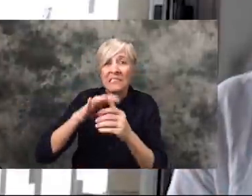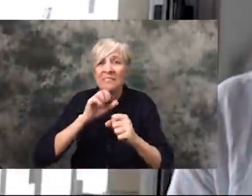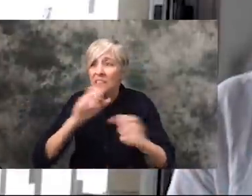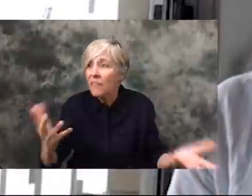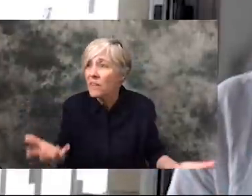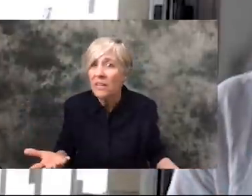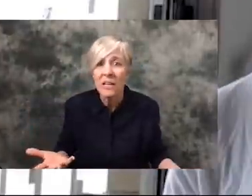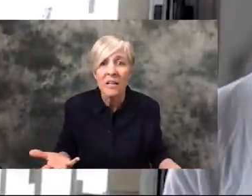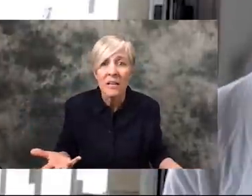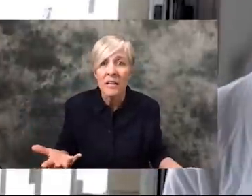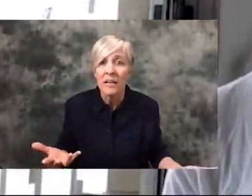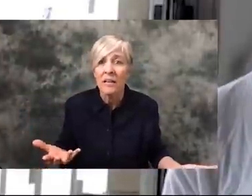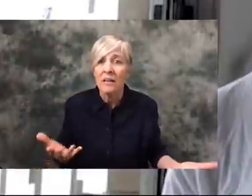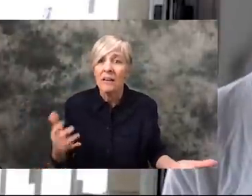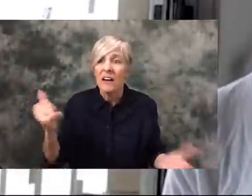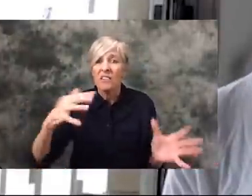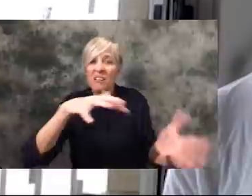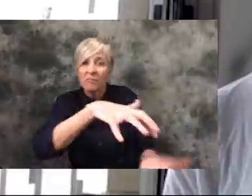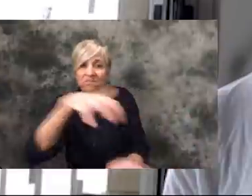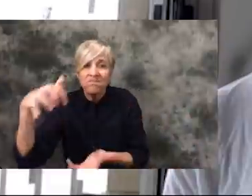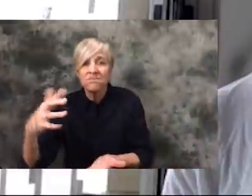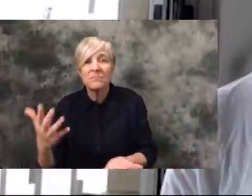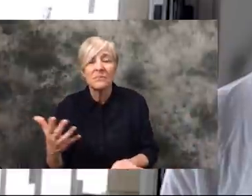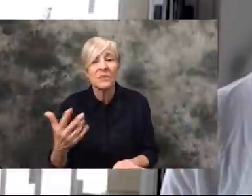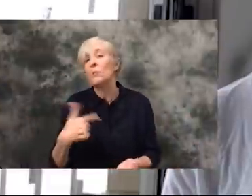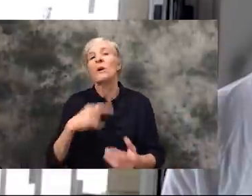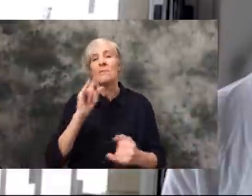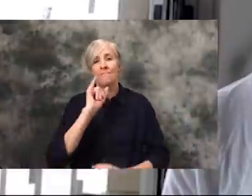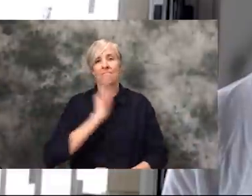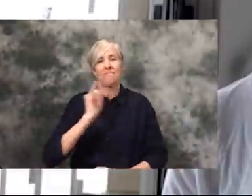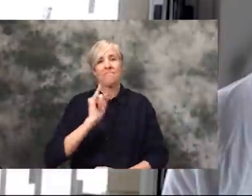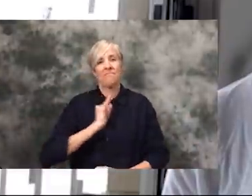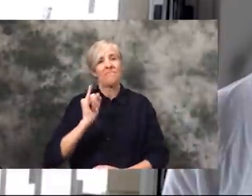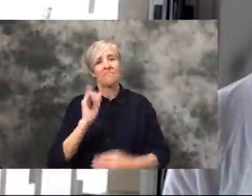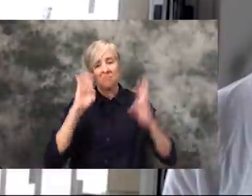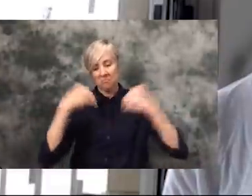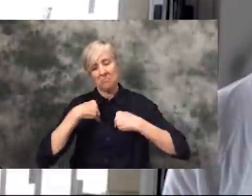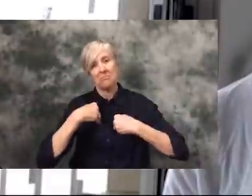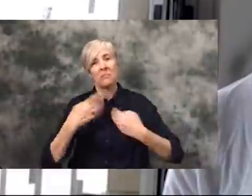And it's just sad that we're all just kind of looking after number one and not